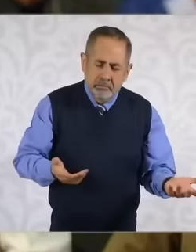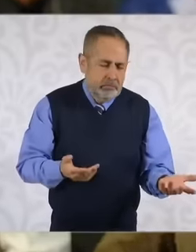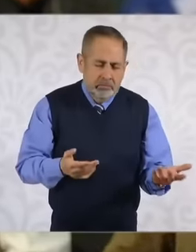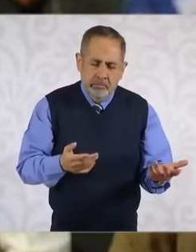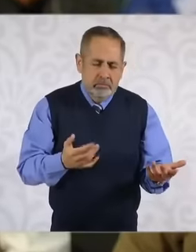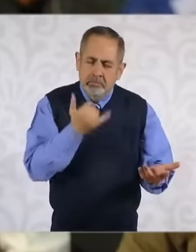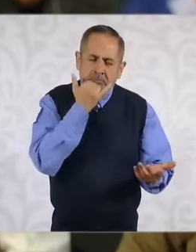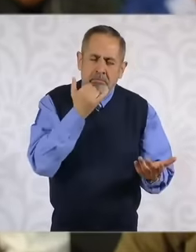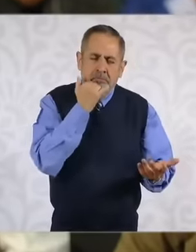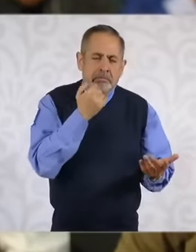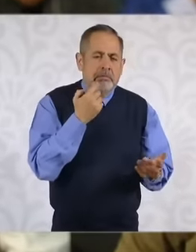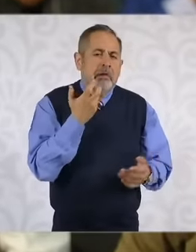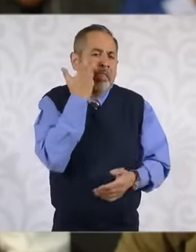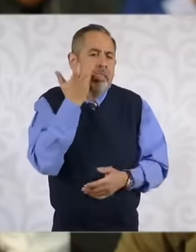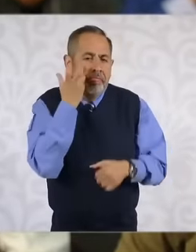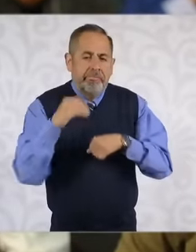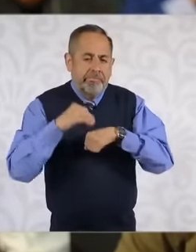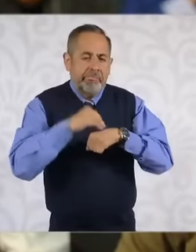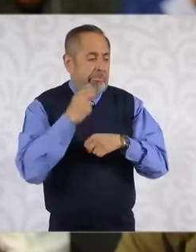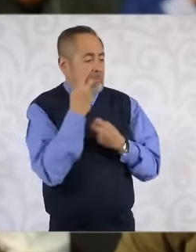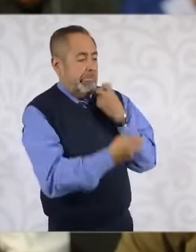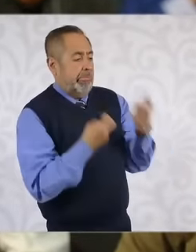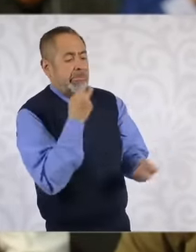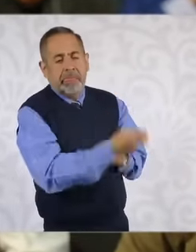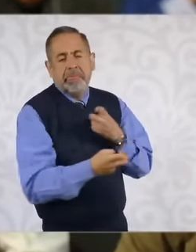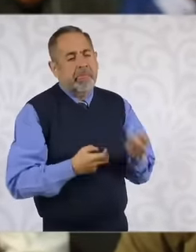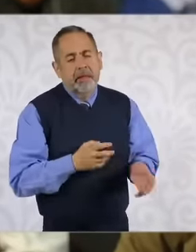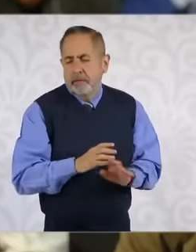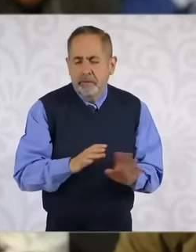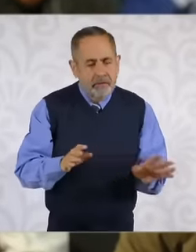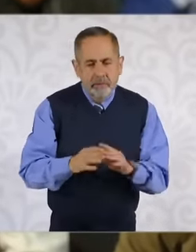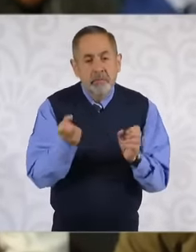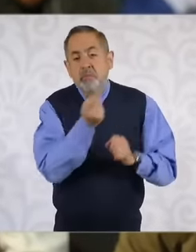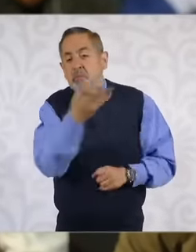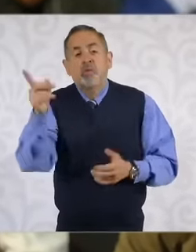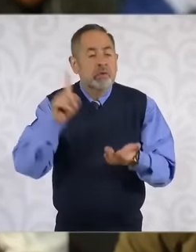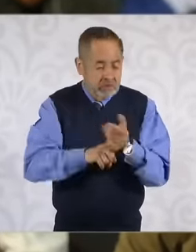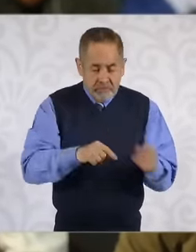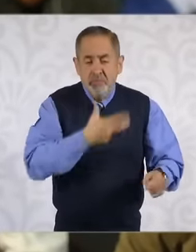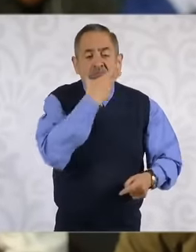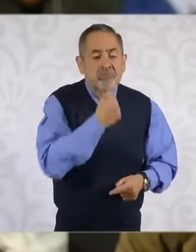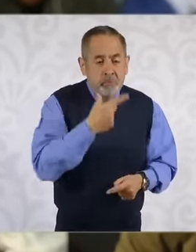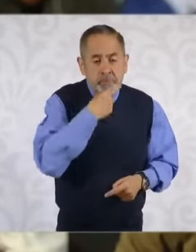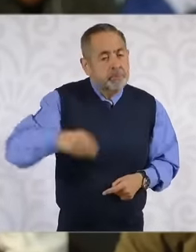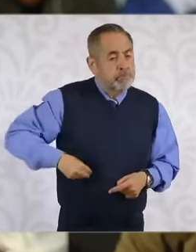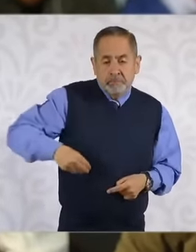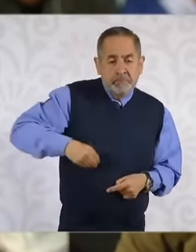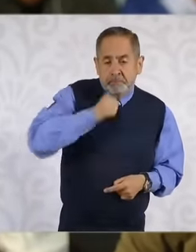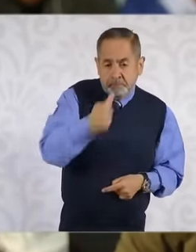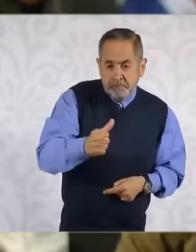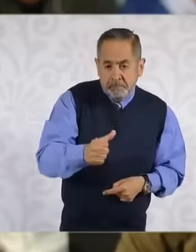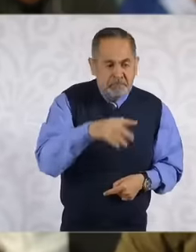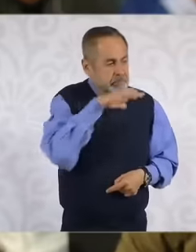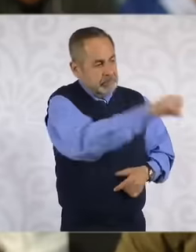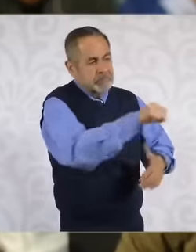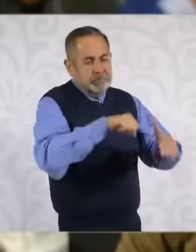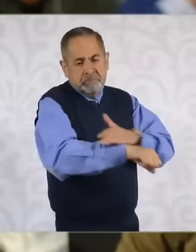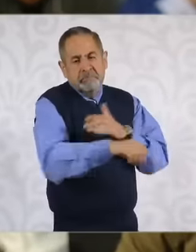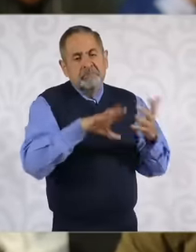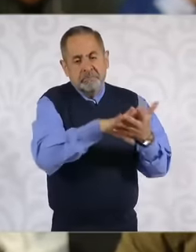a single case so that you realize how many innocent people are in prisons Or at least this